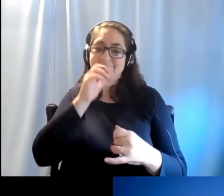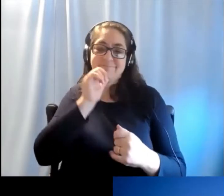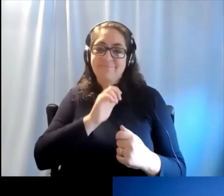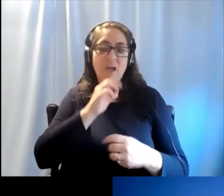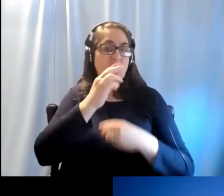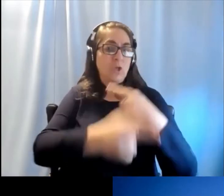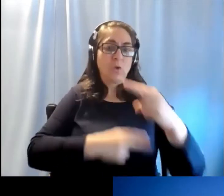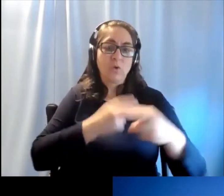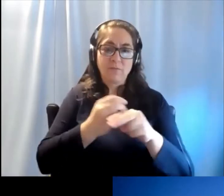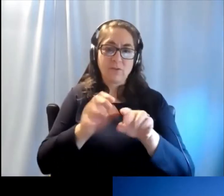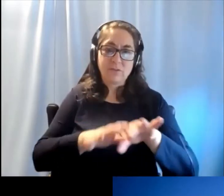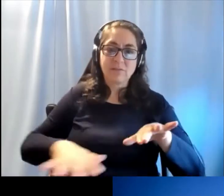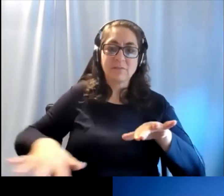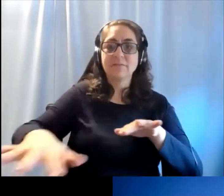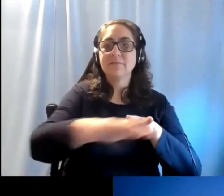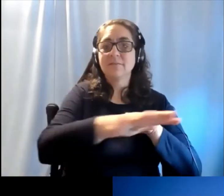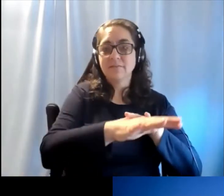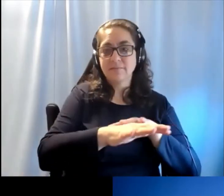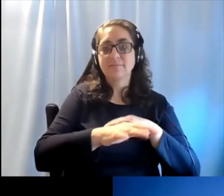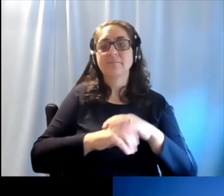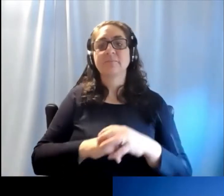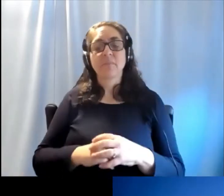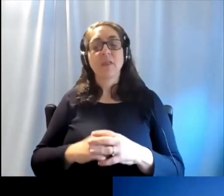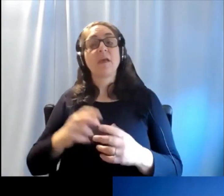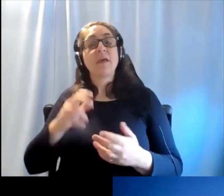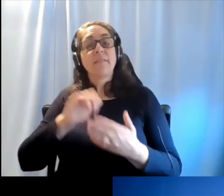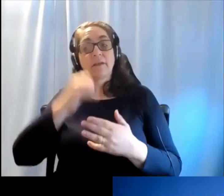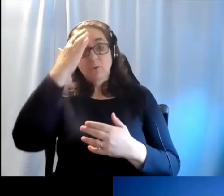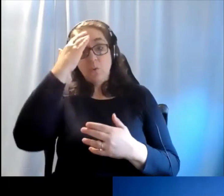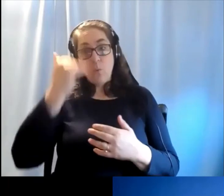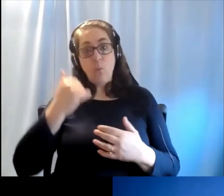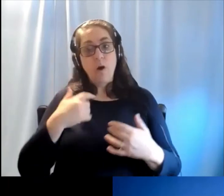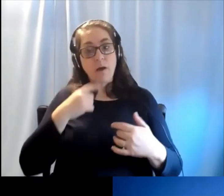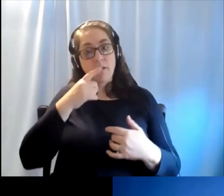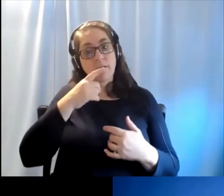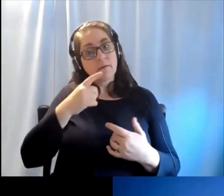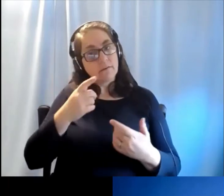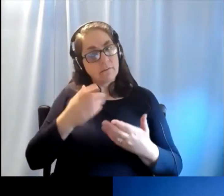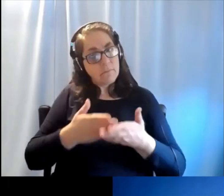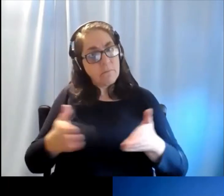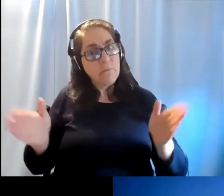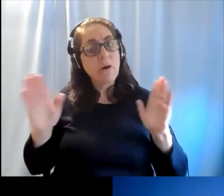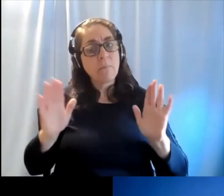So that is the reason why it becomes a public health issue because we need public health